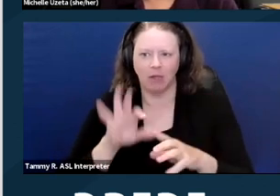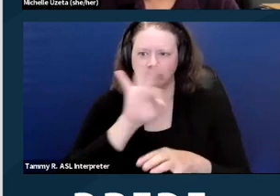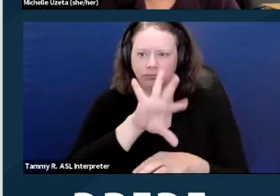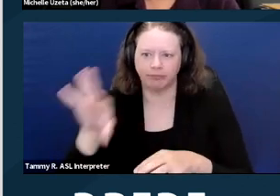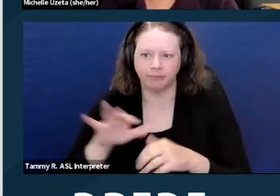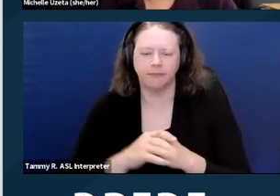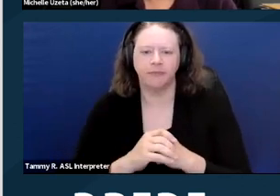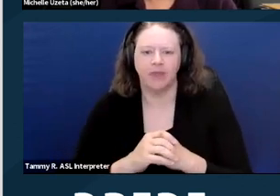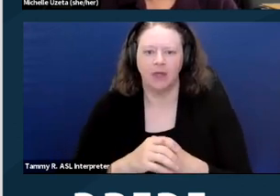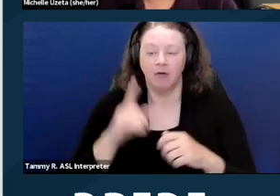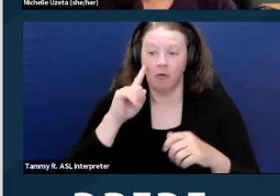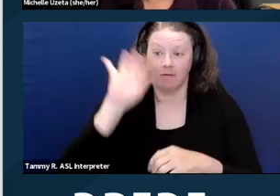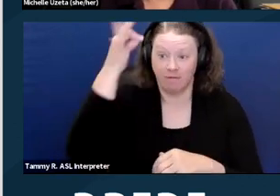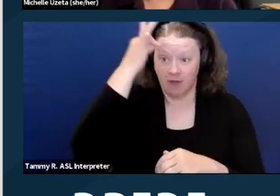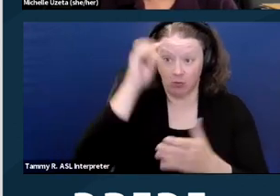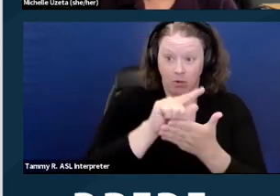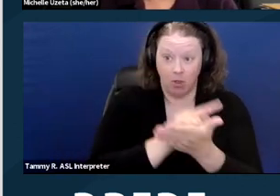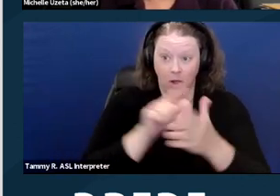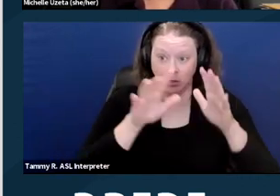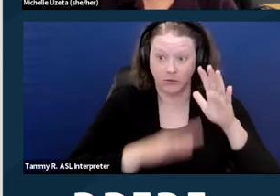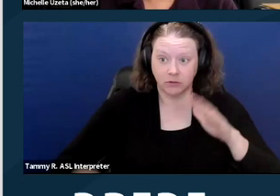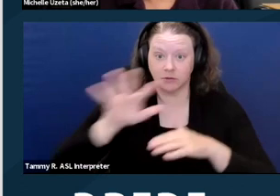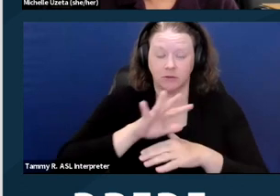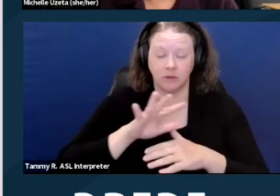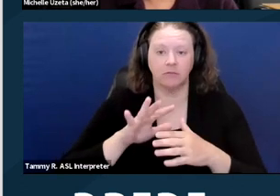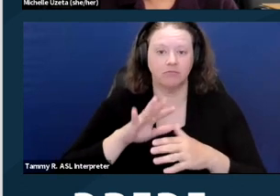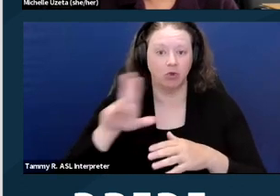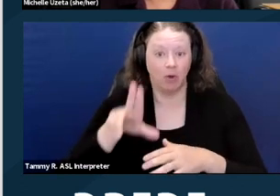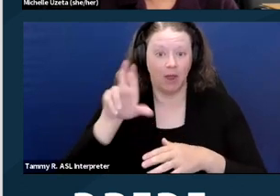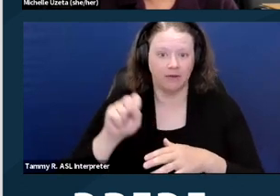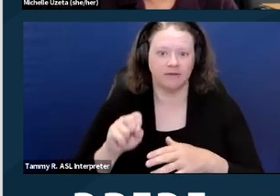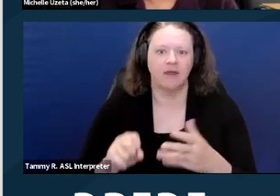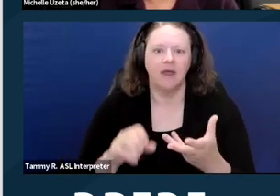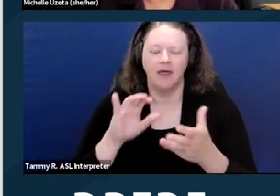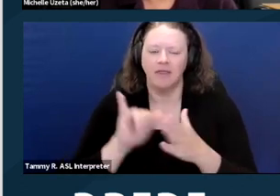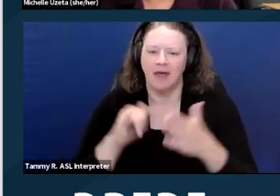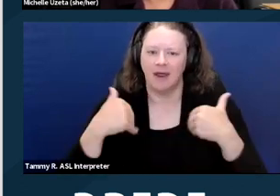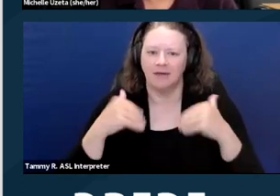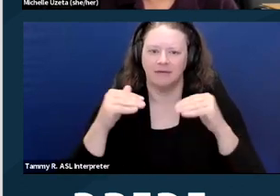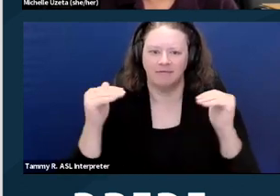the Federal Fair Housing Act, and that is a federal law that covers most housing.